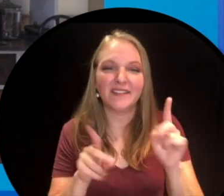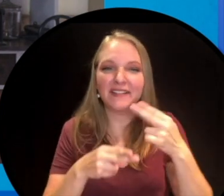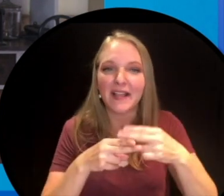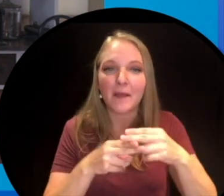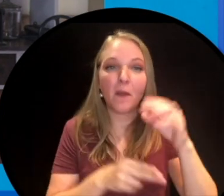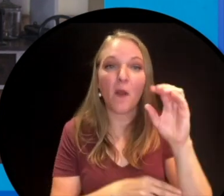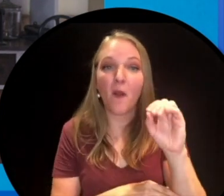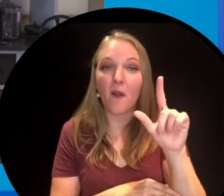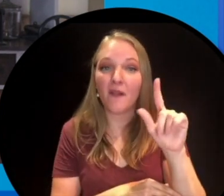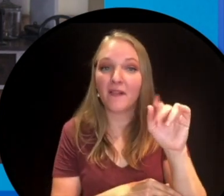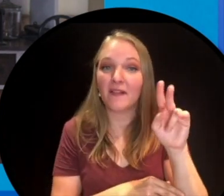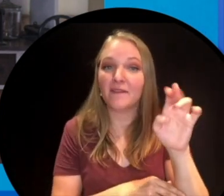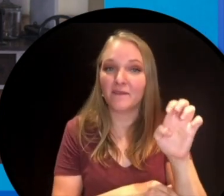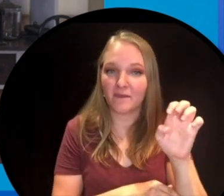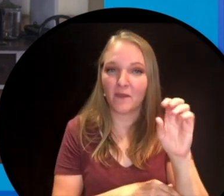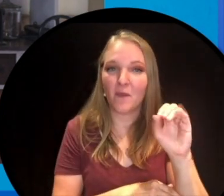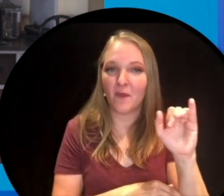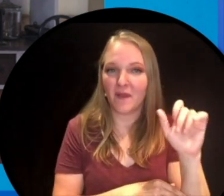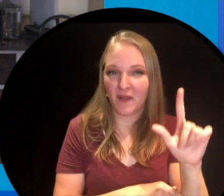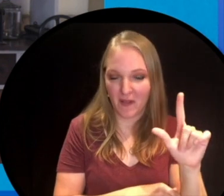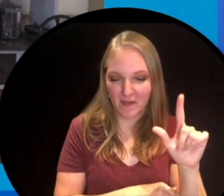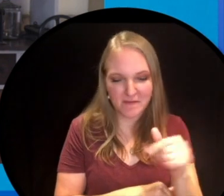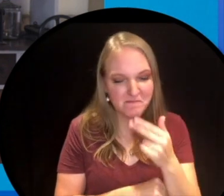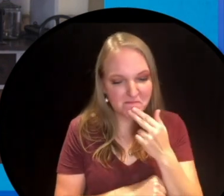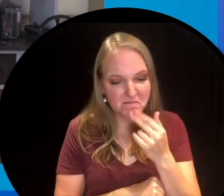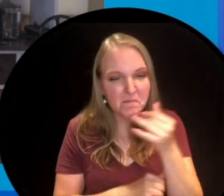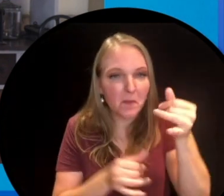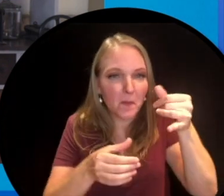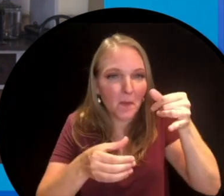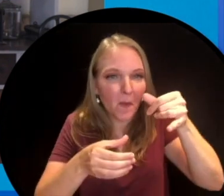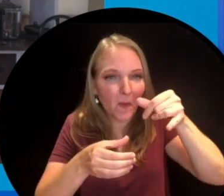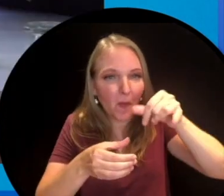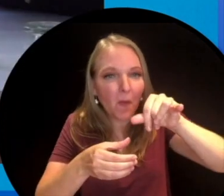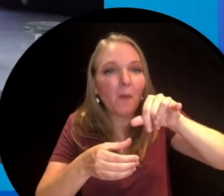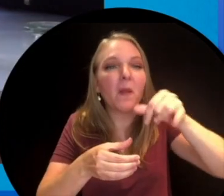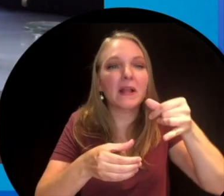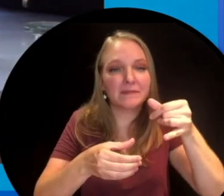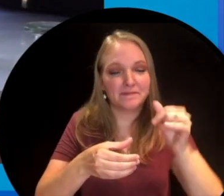it that, you call it olive oil. So we'll just take a little bit of this, we'll pour it out